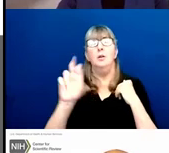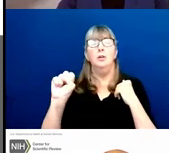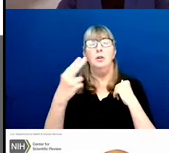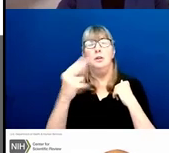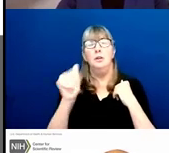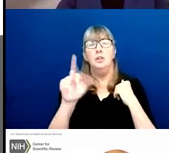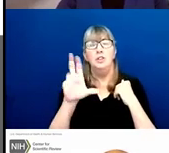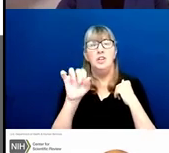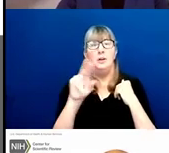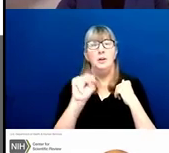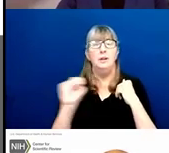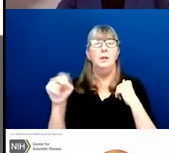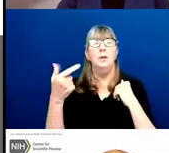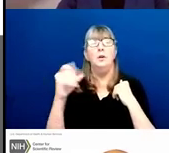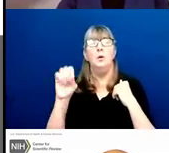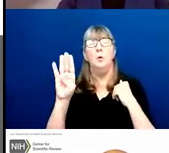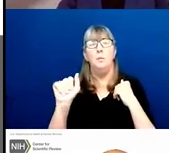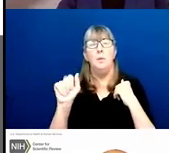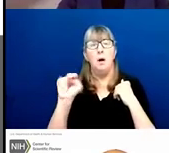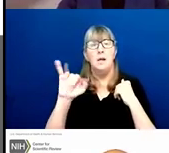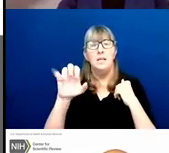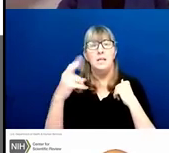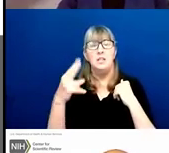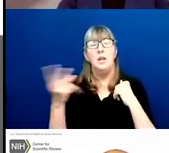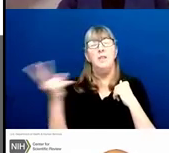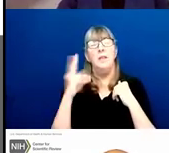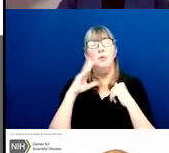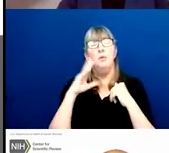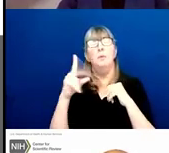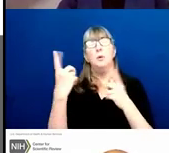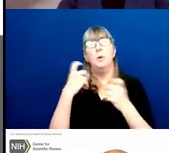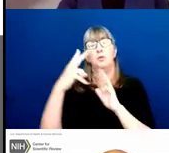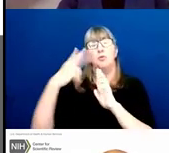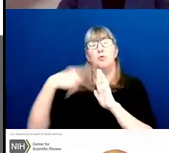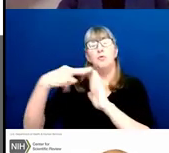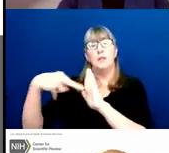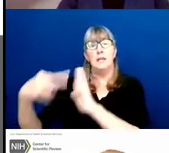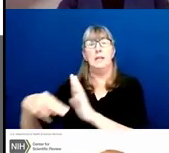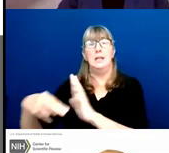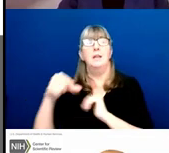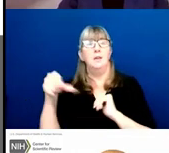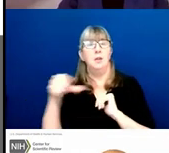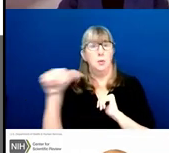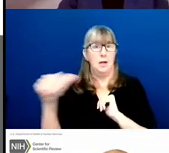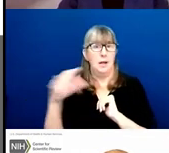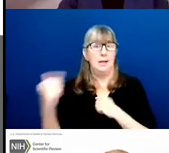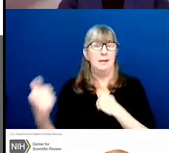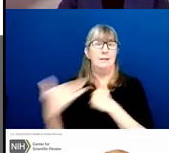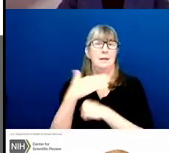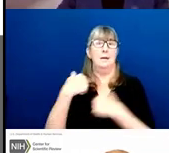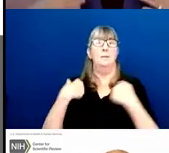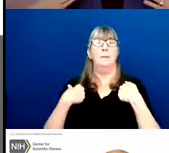They are the ones who are going to be reading your questions in the Q and A and sending them on to me. So as you can see,